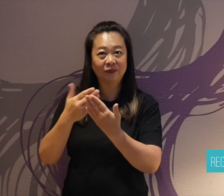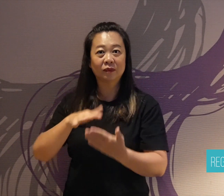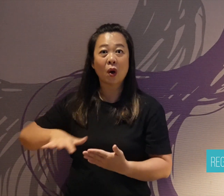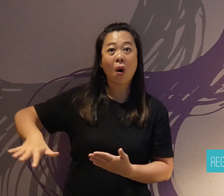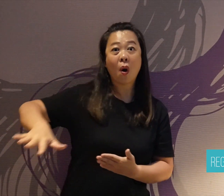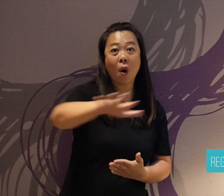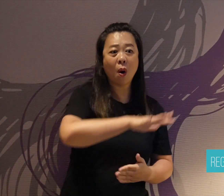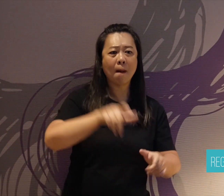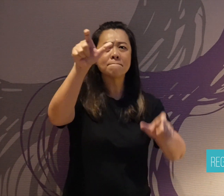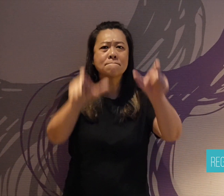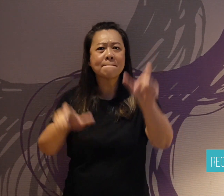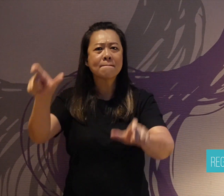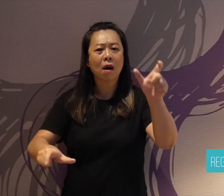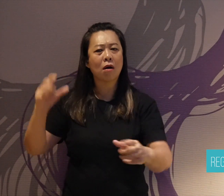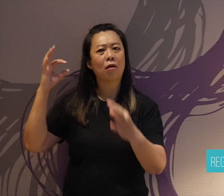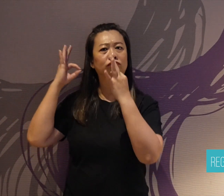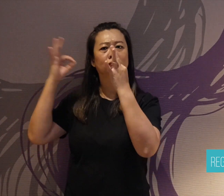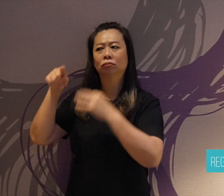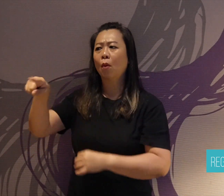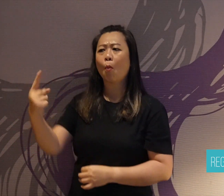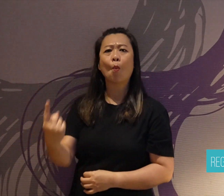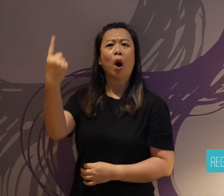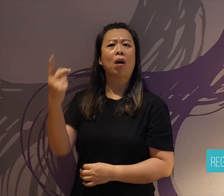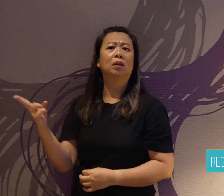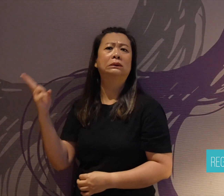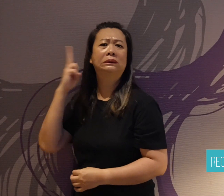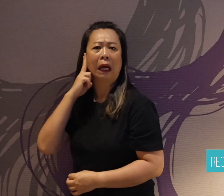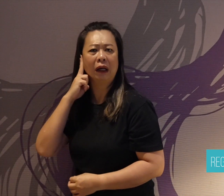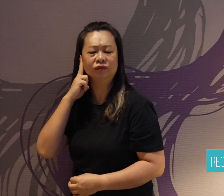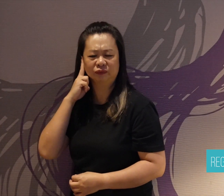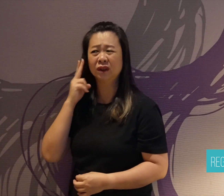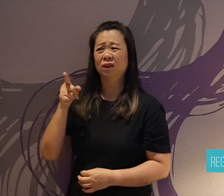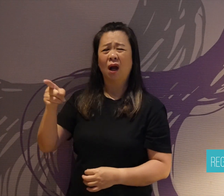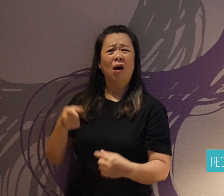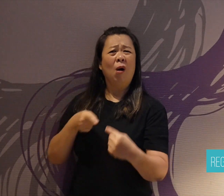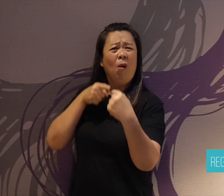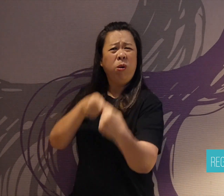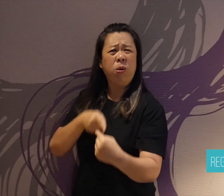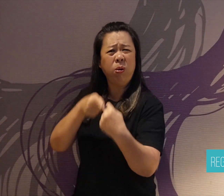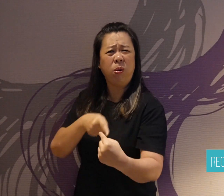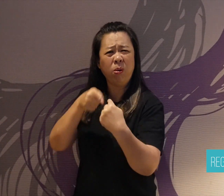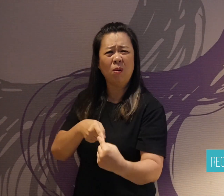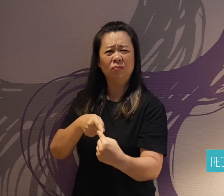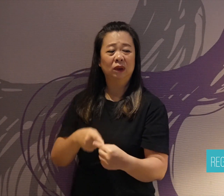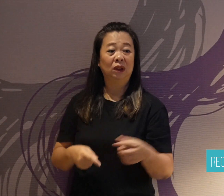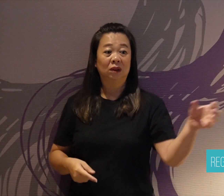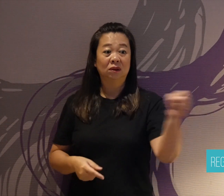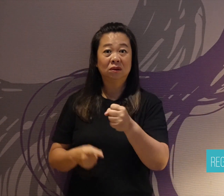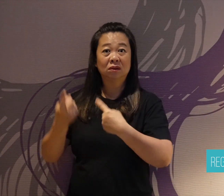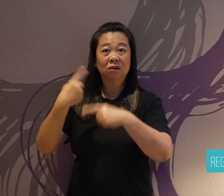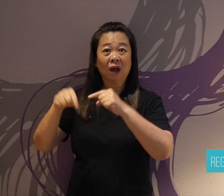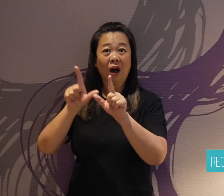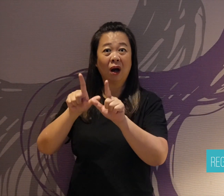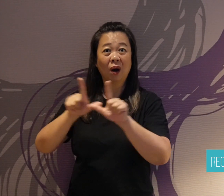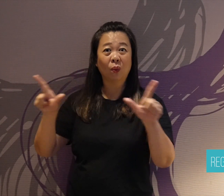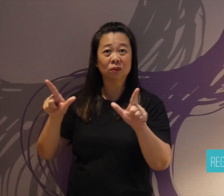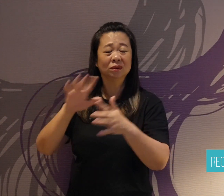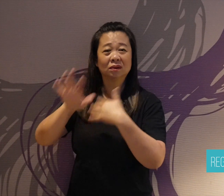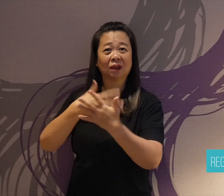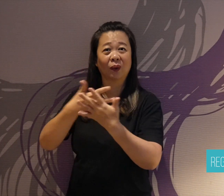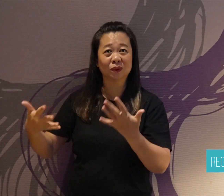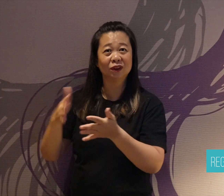At that time, there was no sign language interpreter for him.